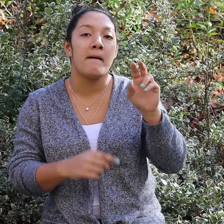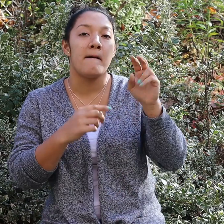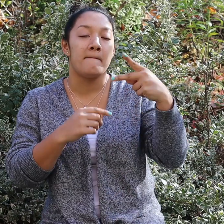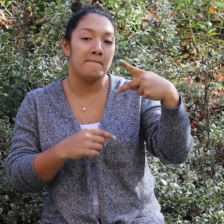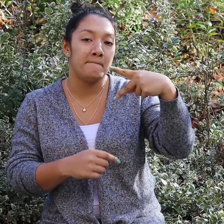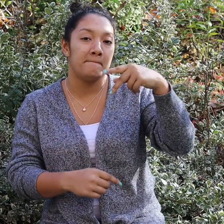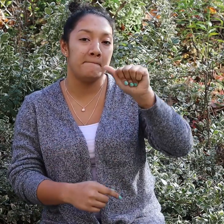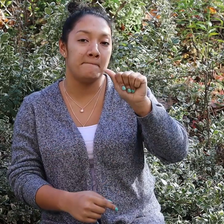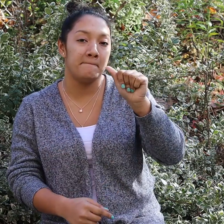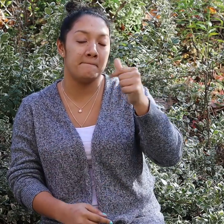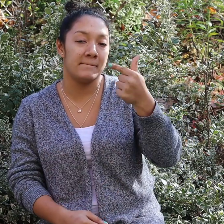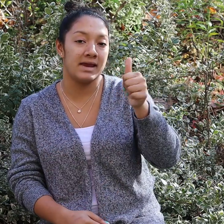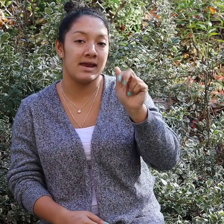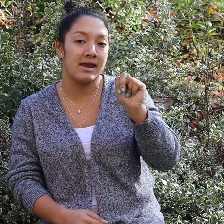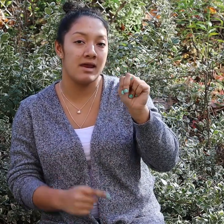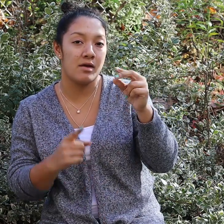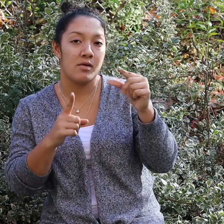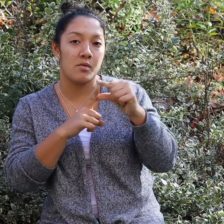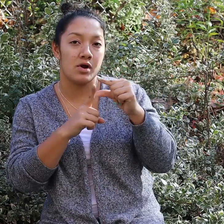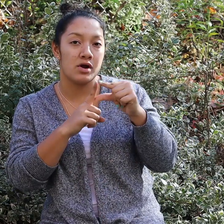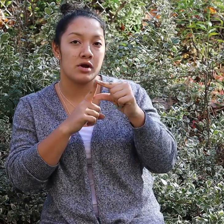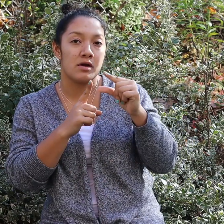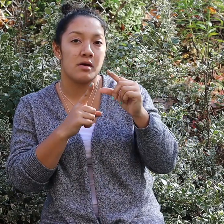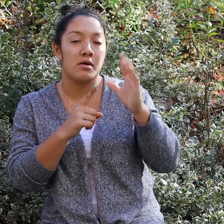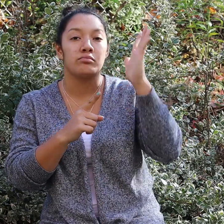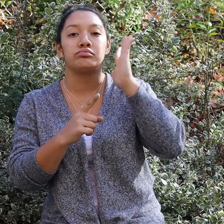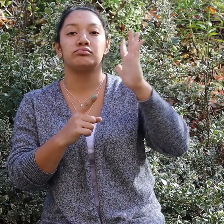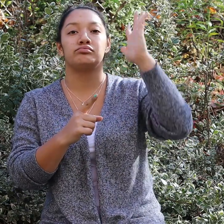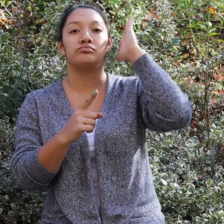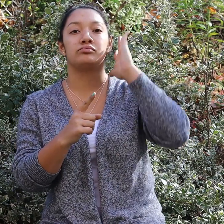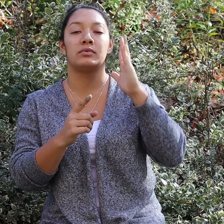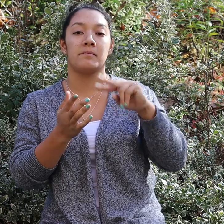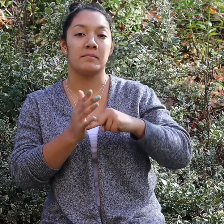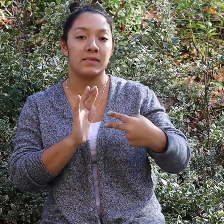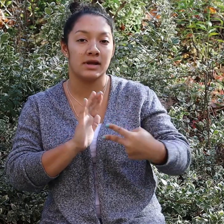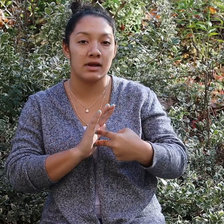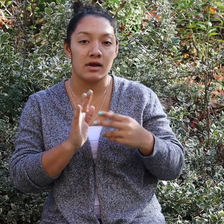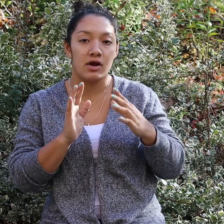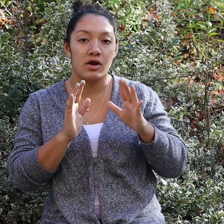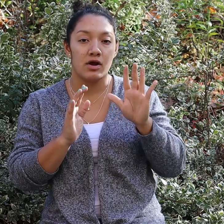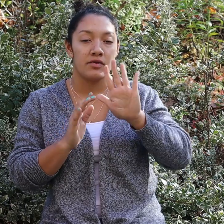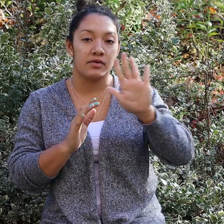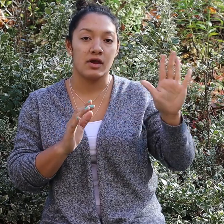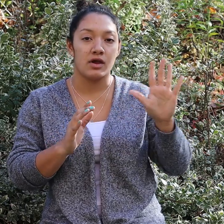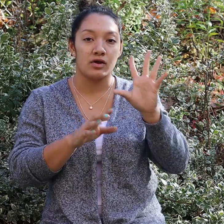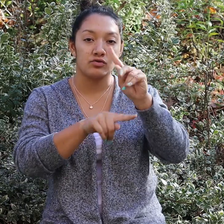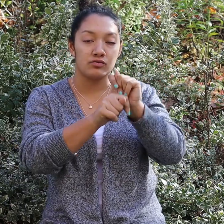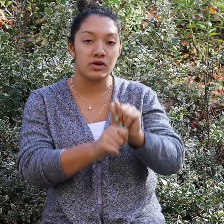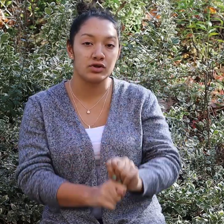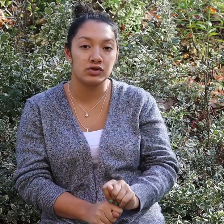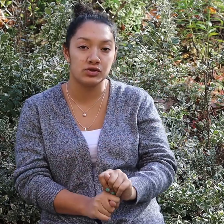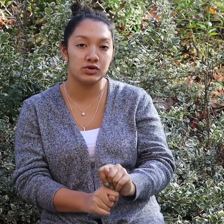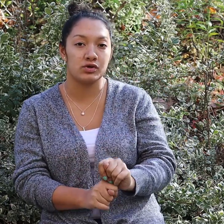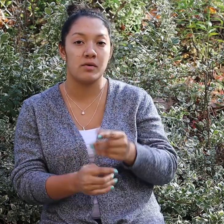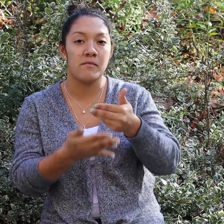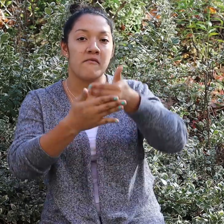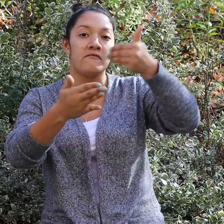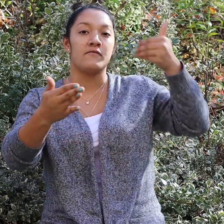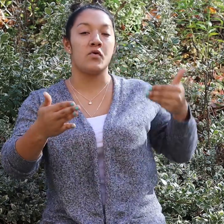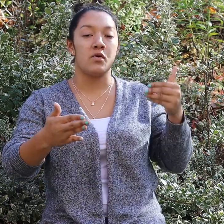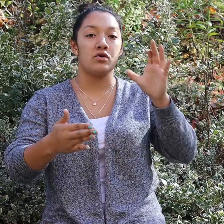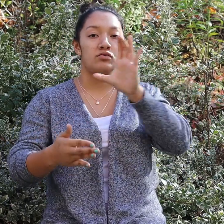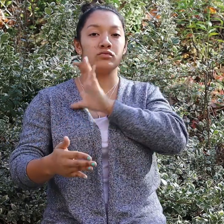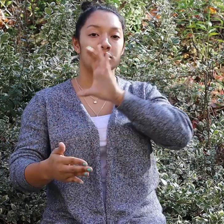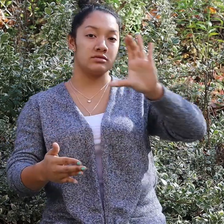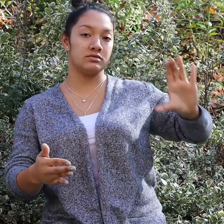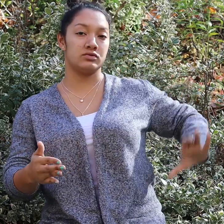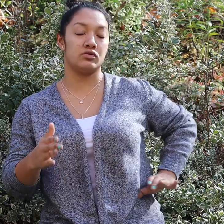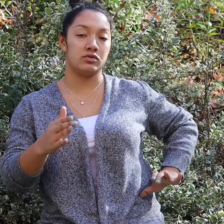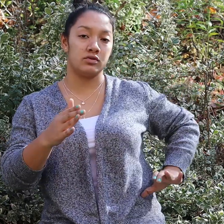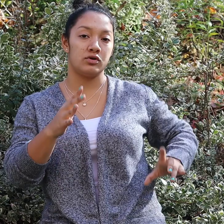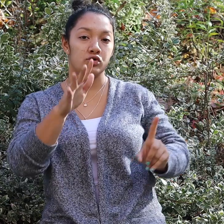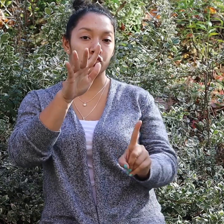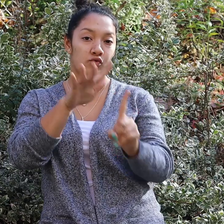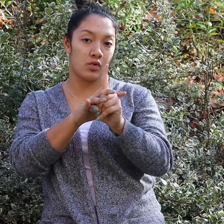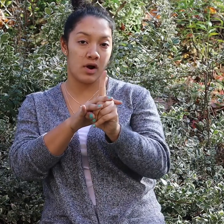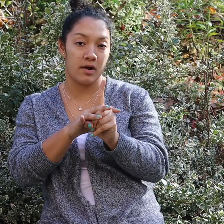The word, "Pagan", historically referred to people's traditions before Christianity showed up.